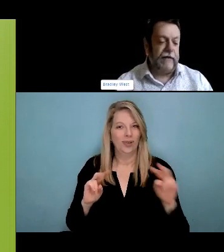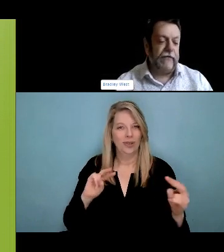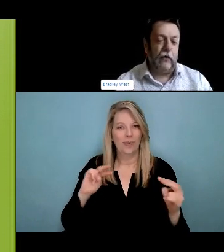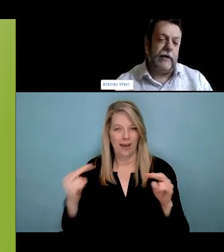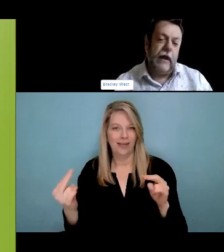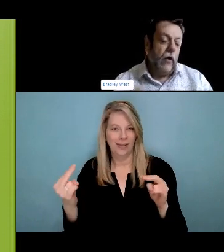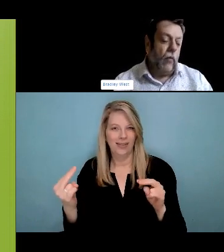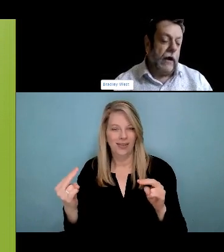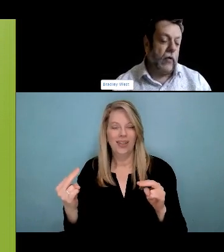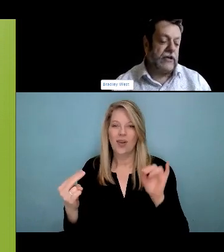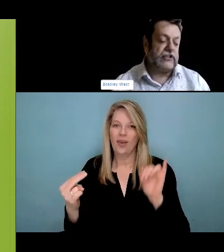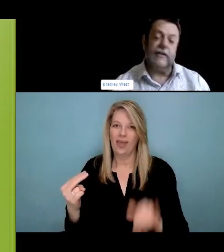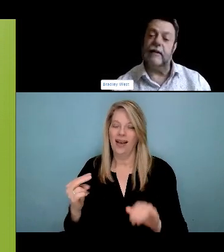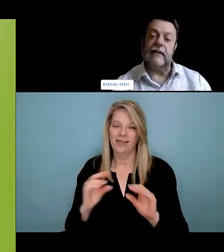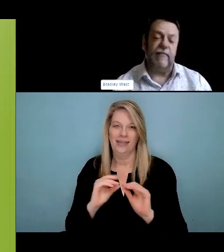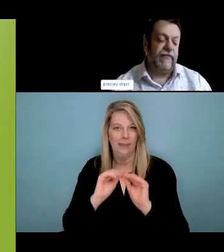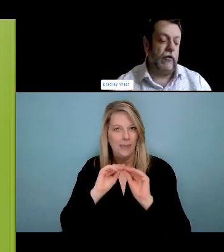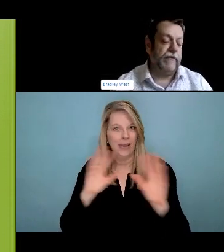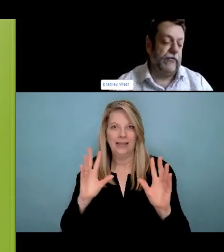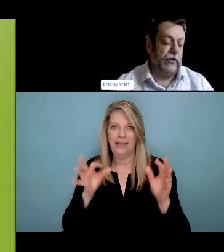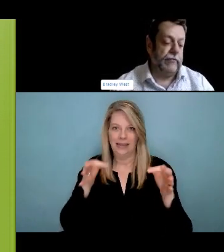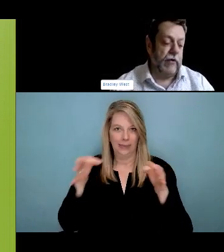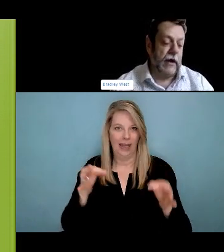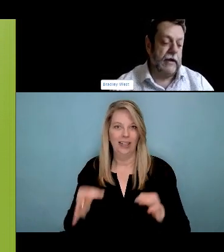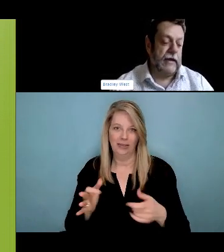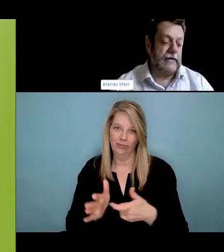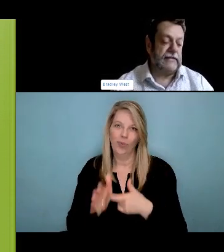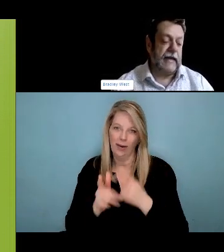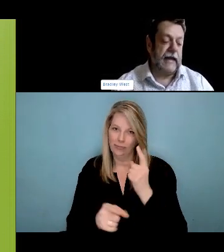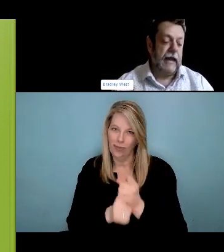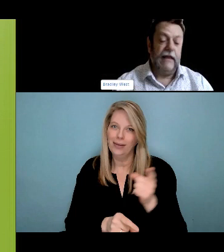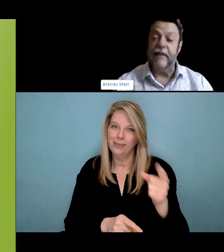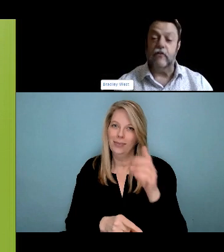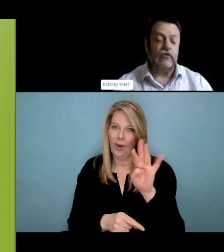who use substances have a safe place already to use their substances and we want to recognize